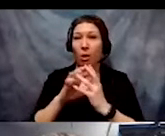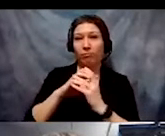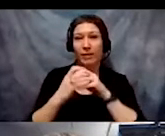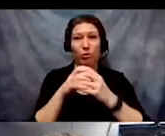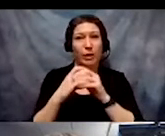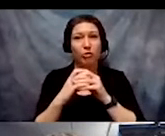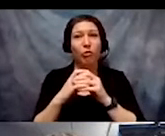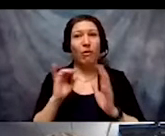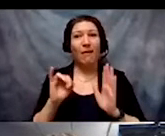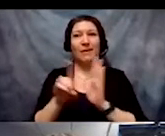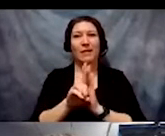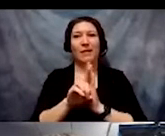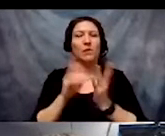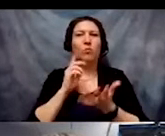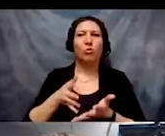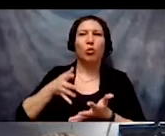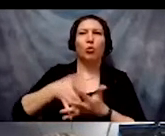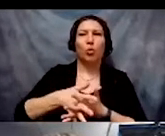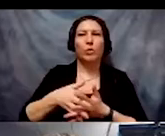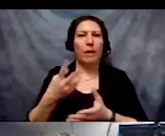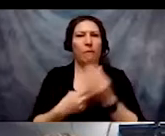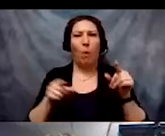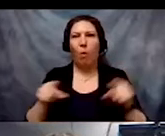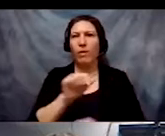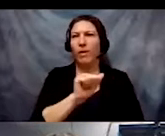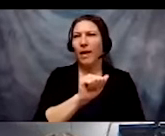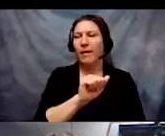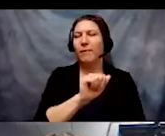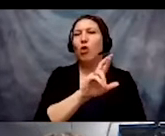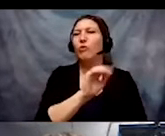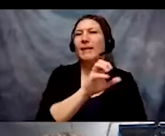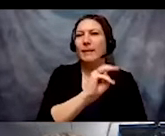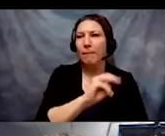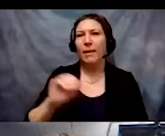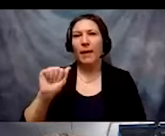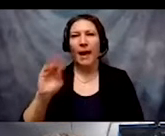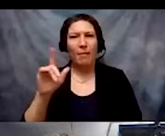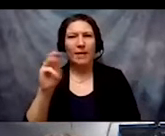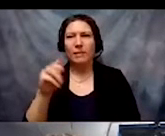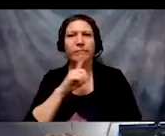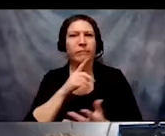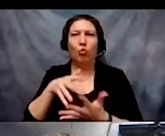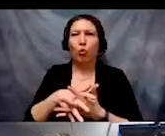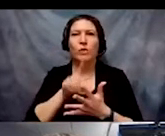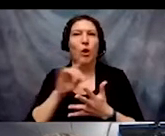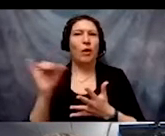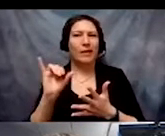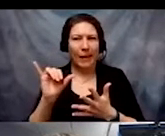roots of these two -isms are interconnected to the same tree as Rebecca Cokley had said.